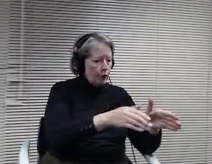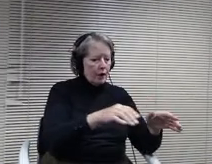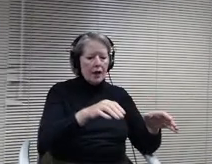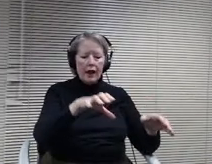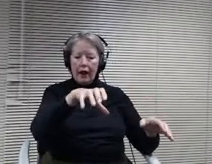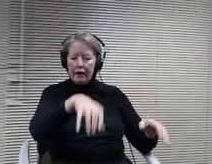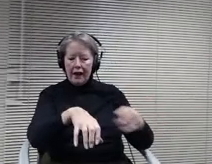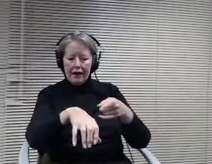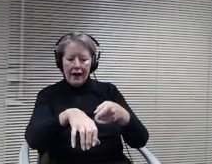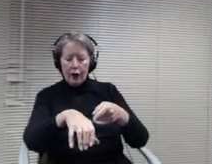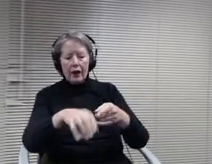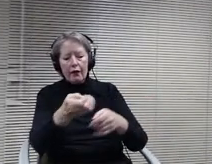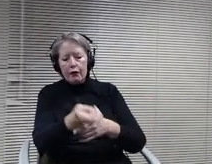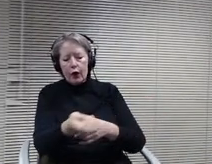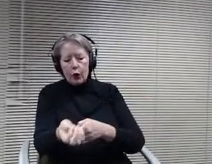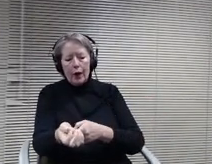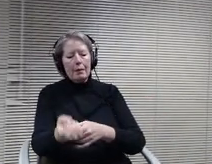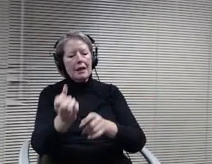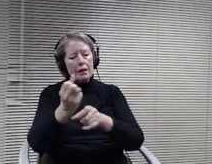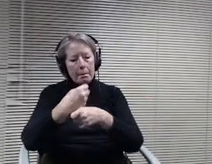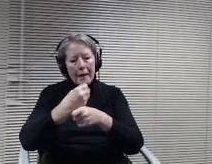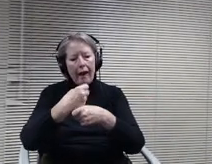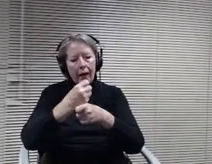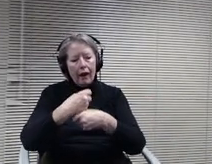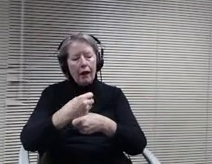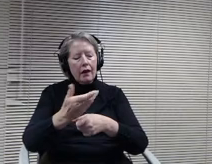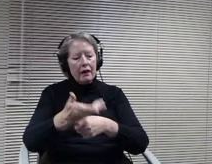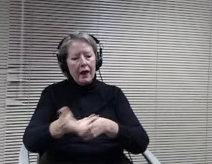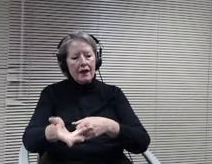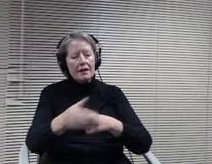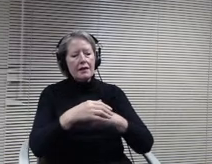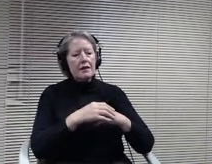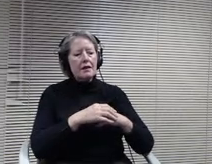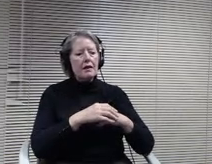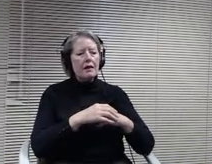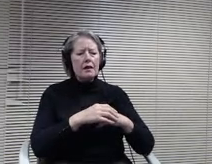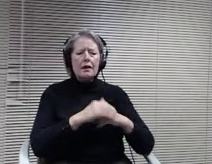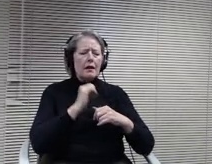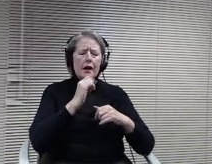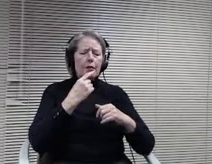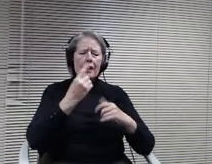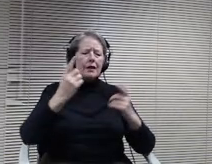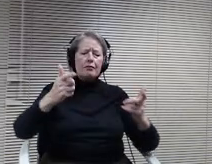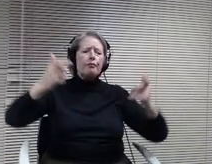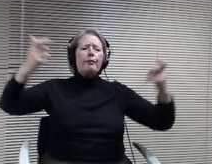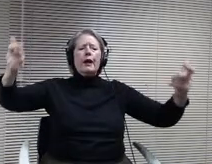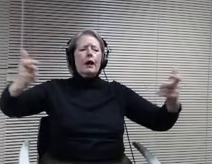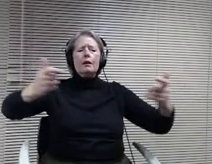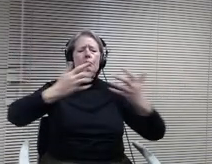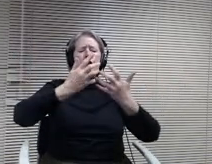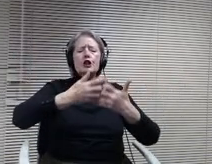equipment is really critical. I'm not talking bringing in huge pieces of machinery, it really has to be very flexible in